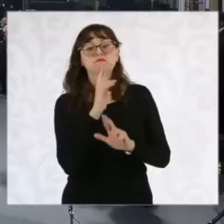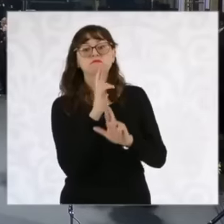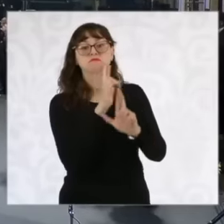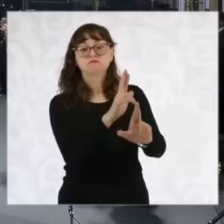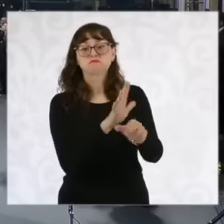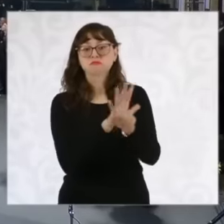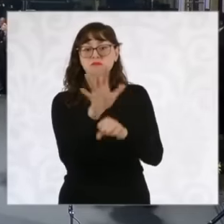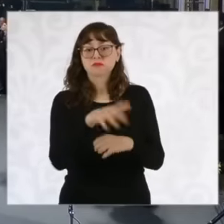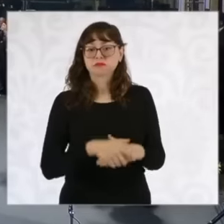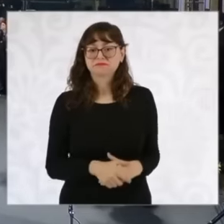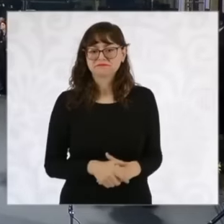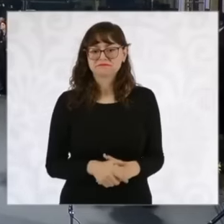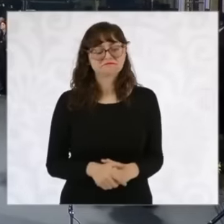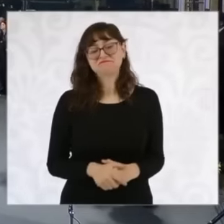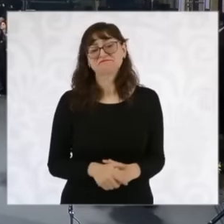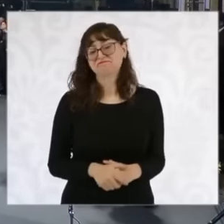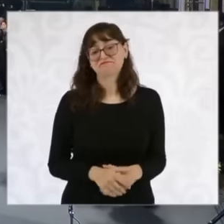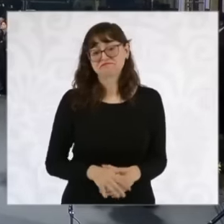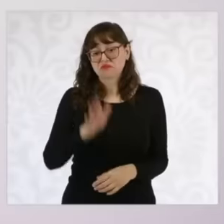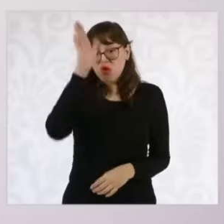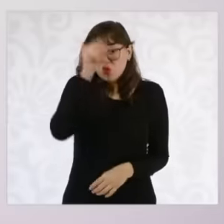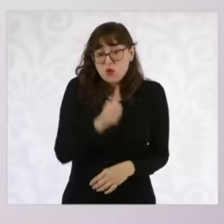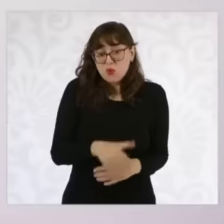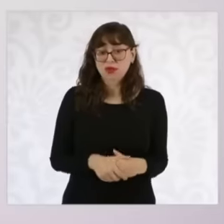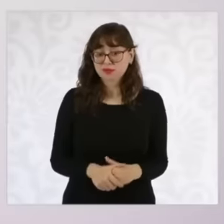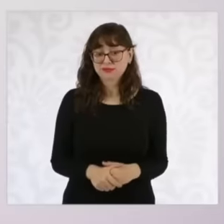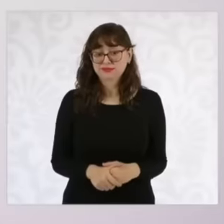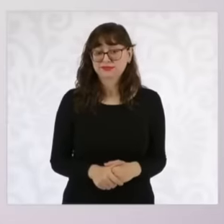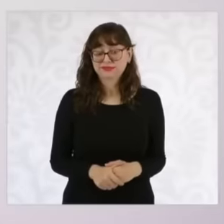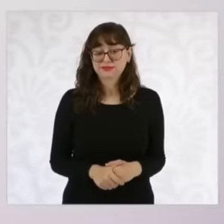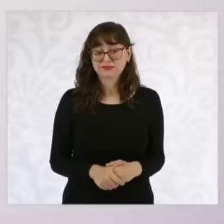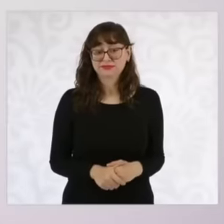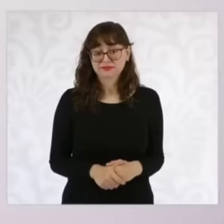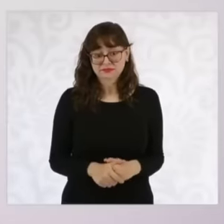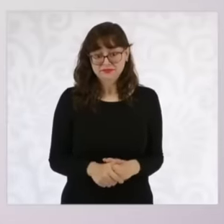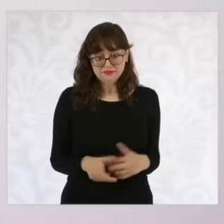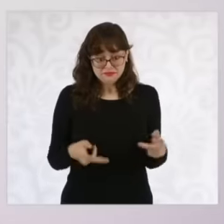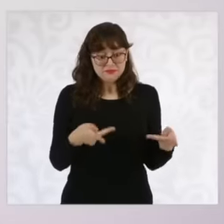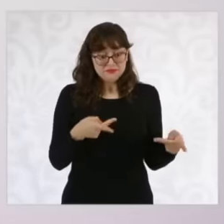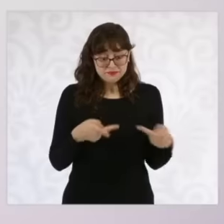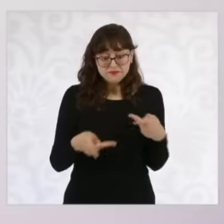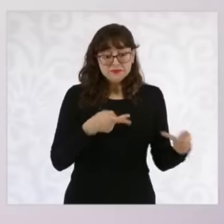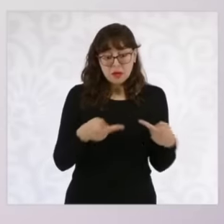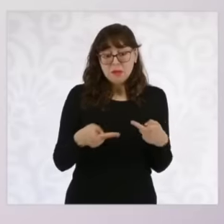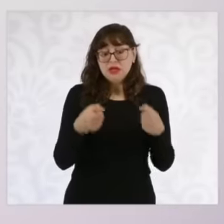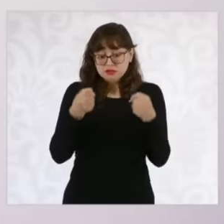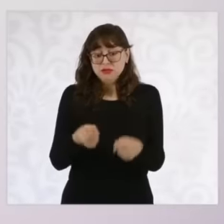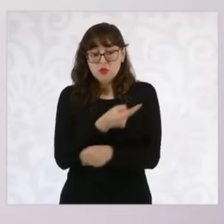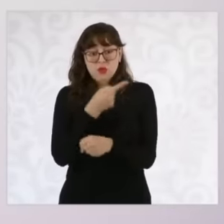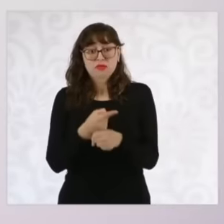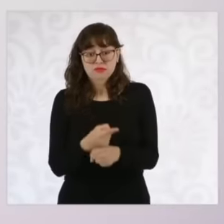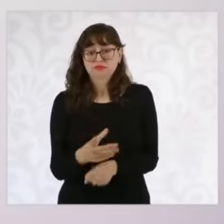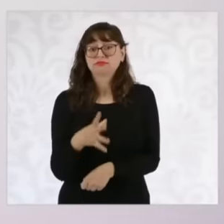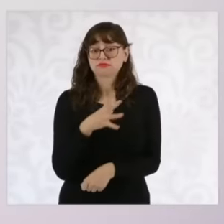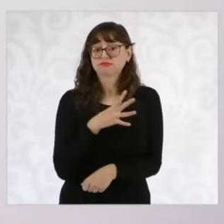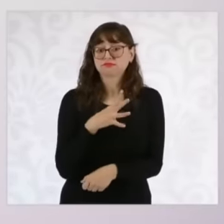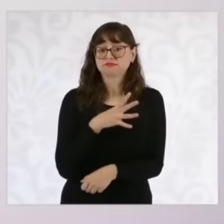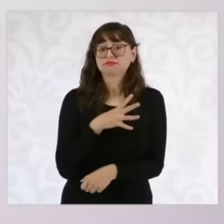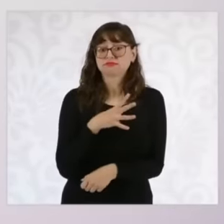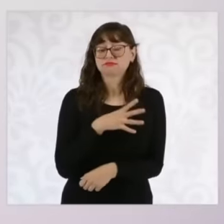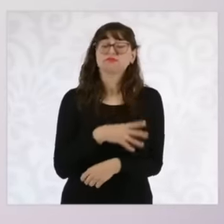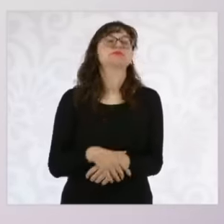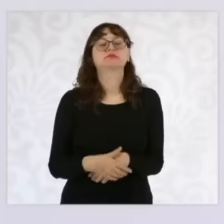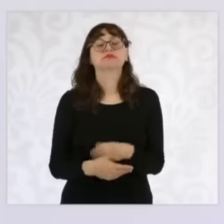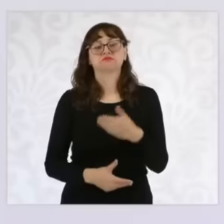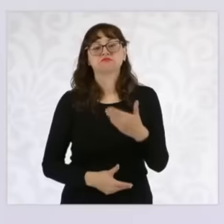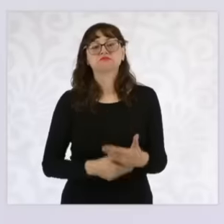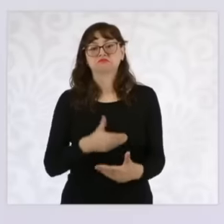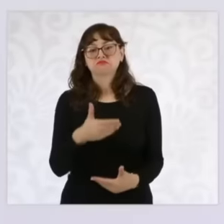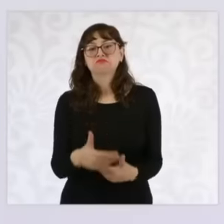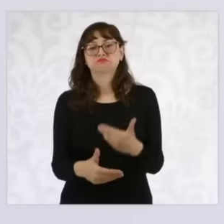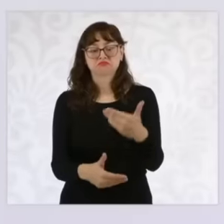don't agree. There is a security strategy that is going to give results as I have